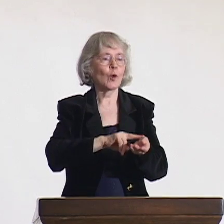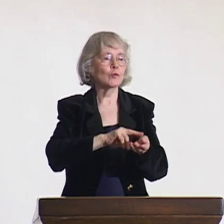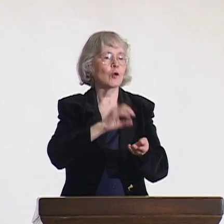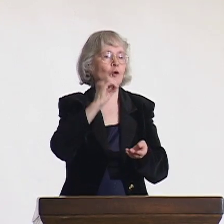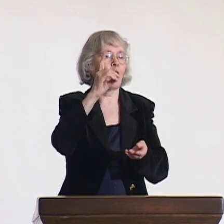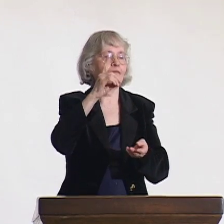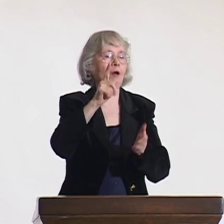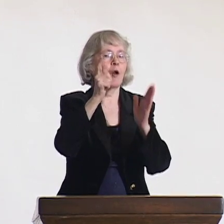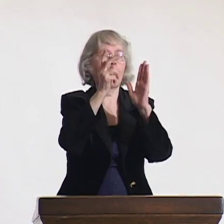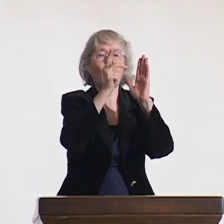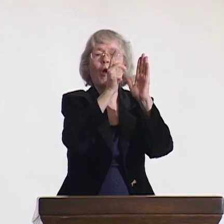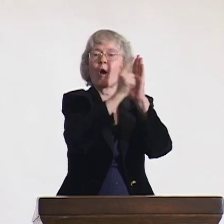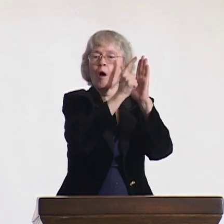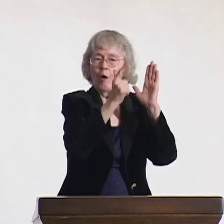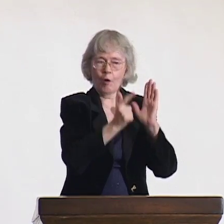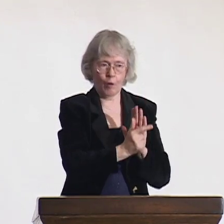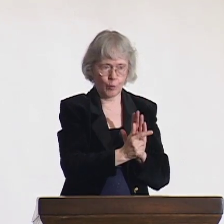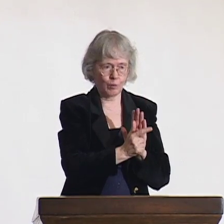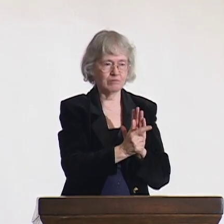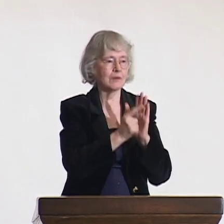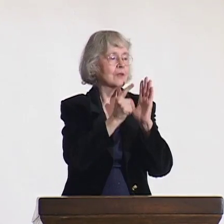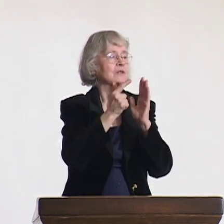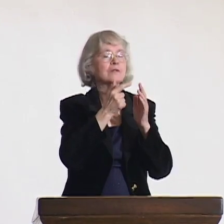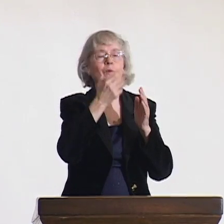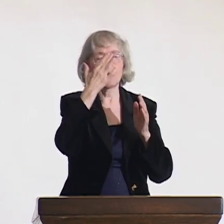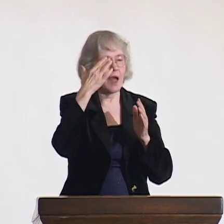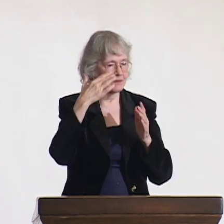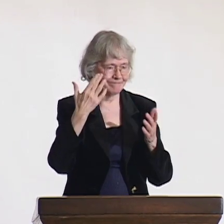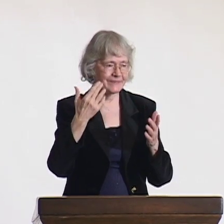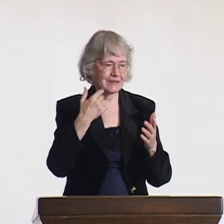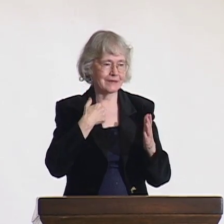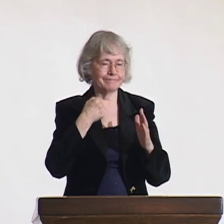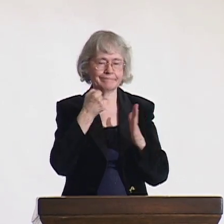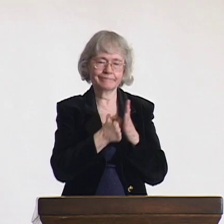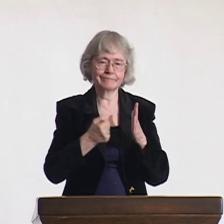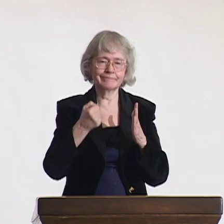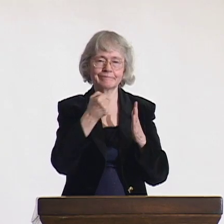My Doctor of Law honorary degree, that was from Gallaudet University.